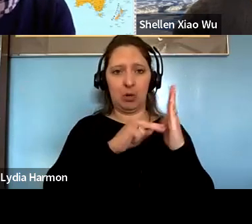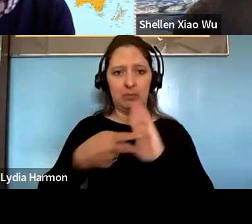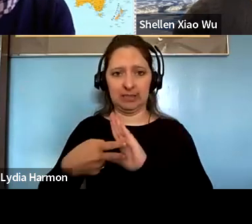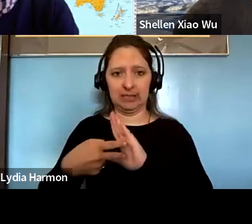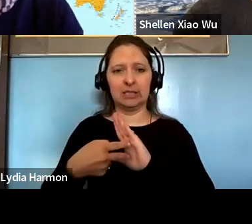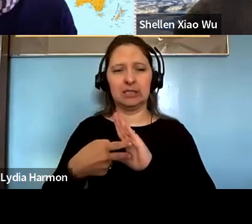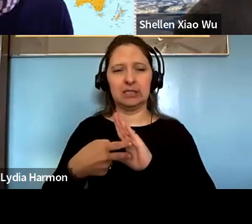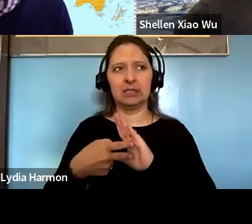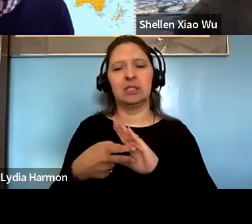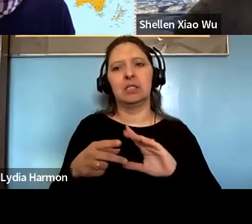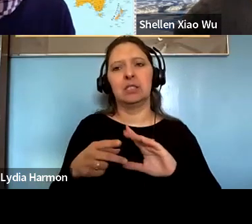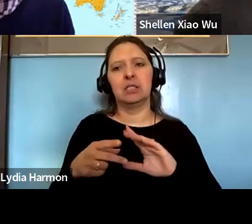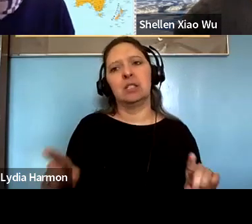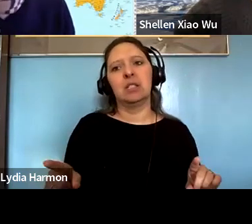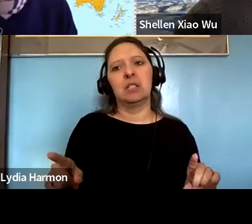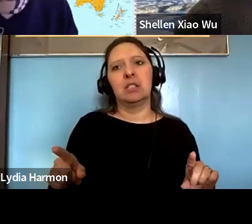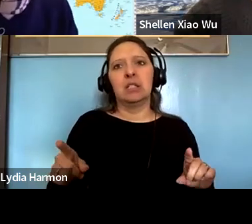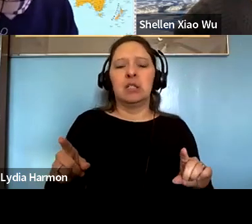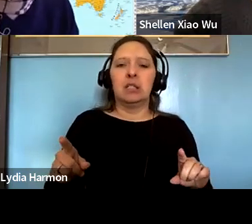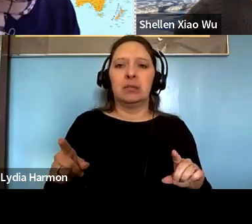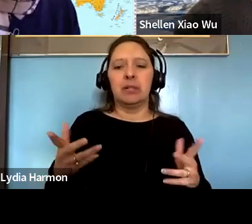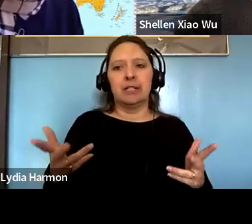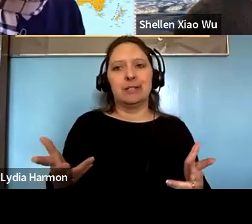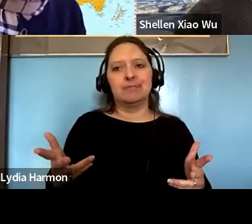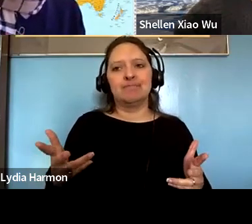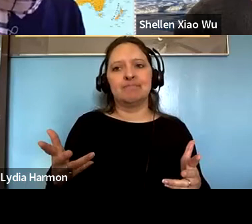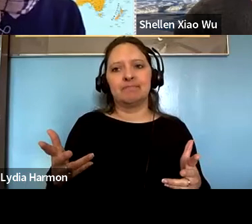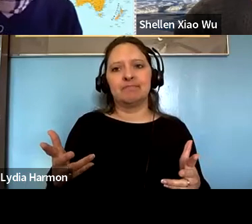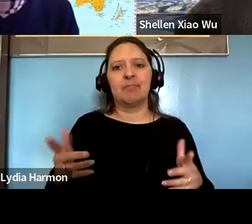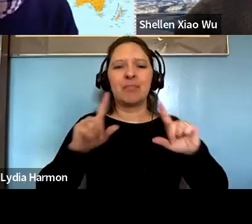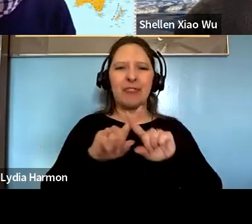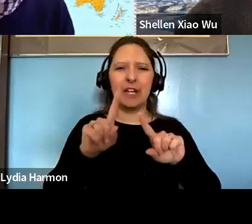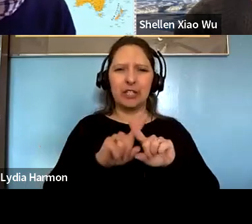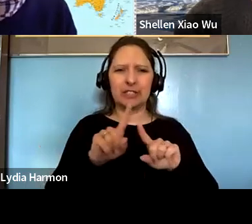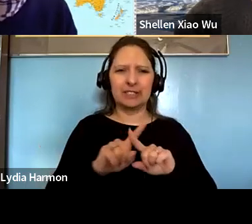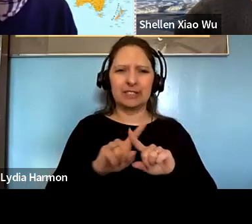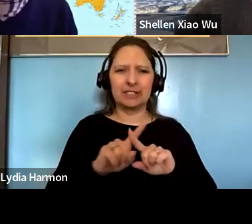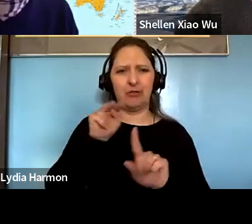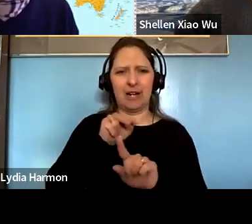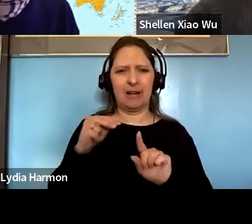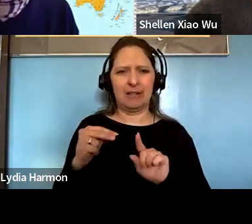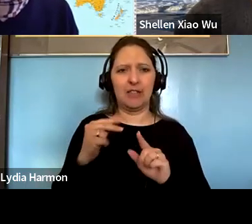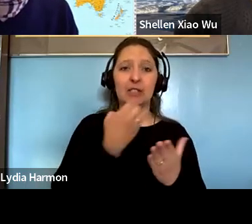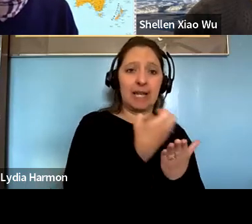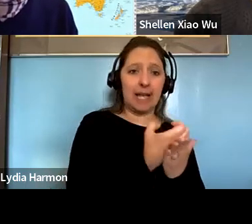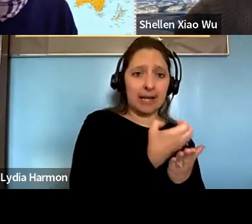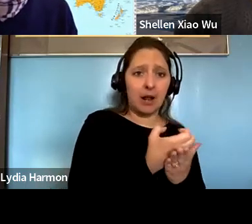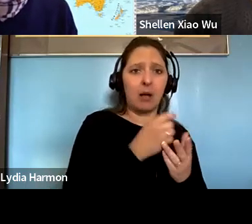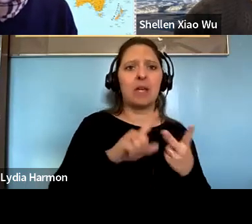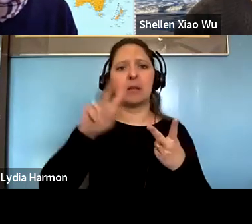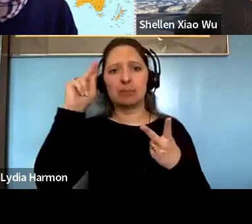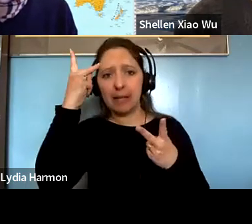Timothy Gill: You know the total totally you know I mean there are different elements within USAid there's the economic there's the political aid so there's a whole bunch of different.